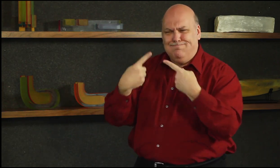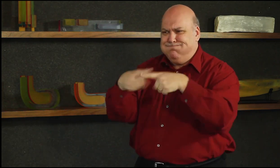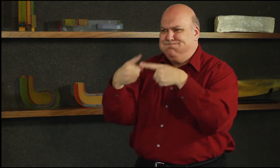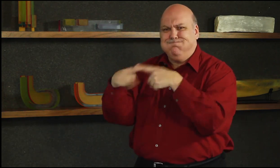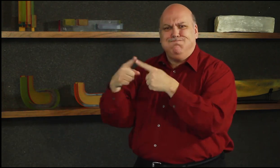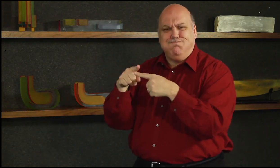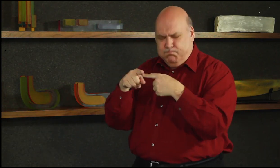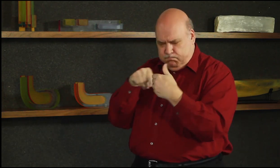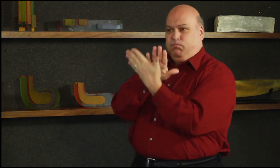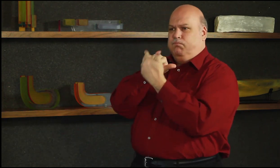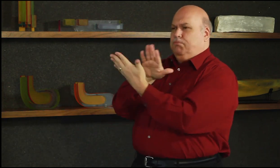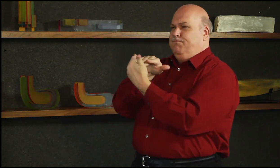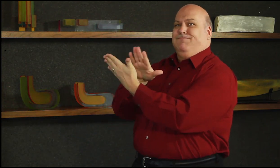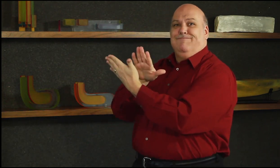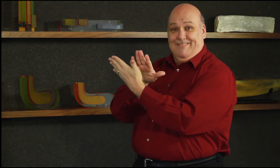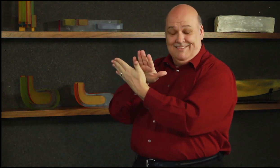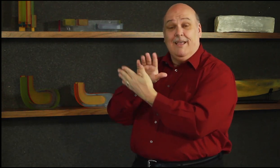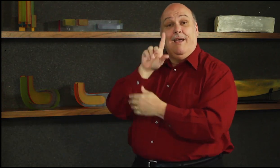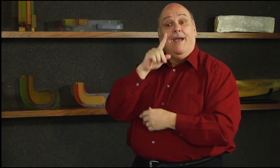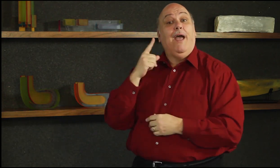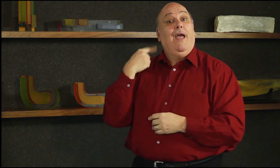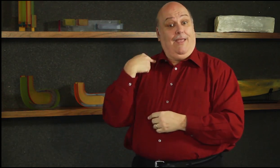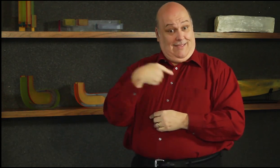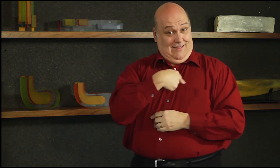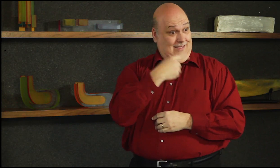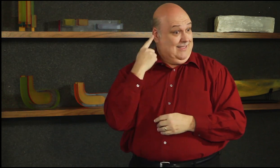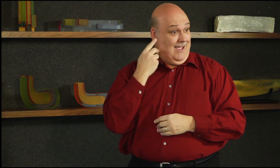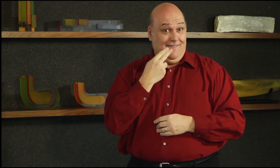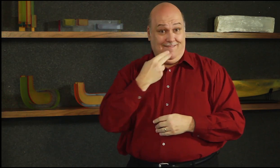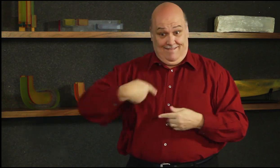do face some obstacles in life. Sometimes people